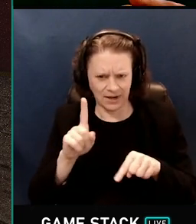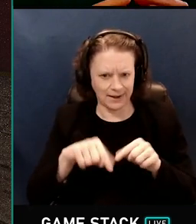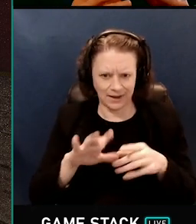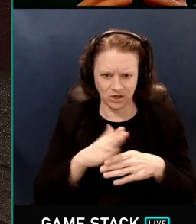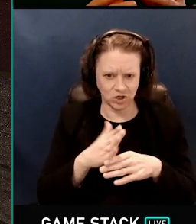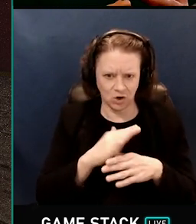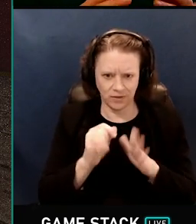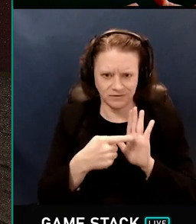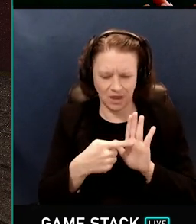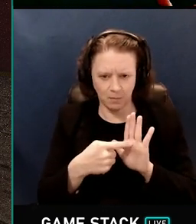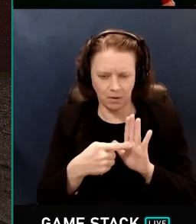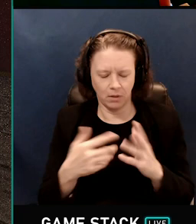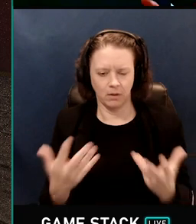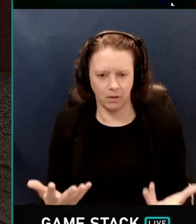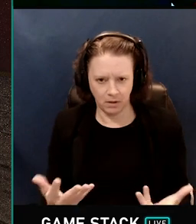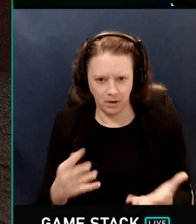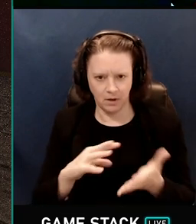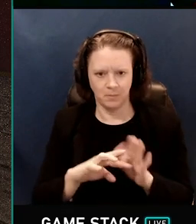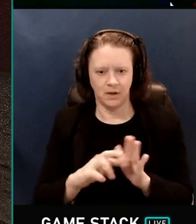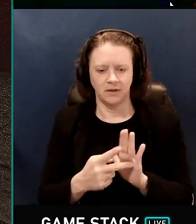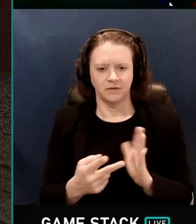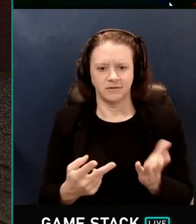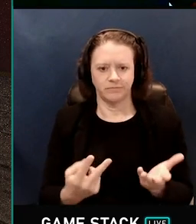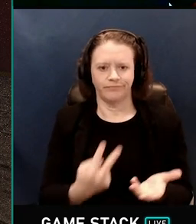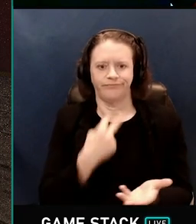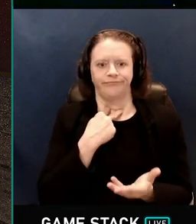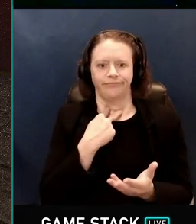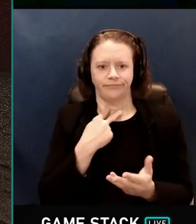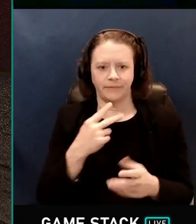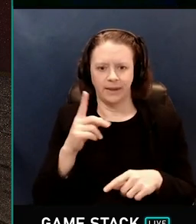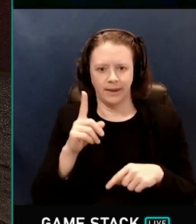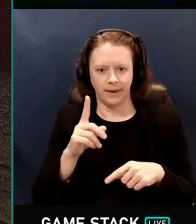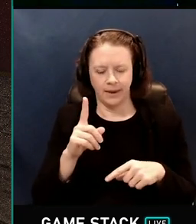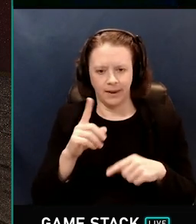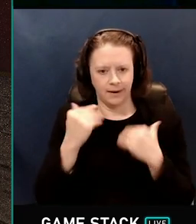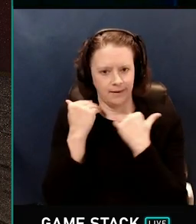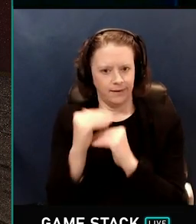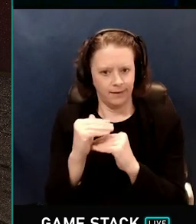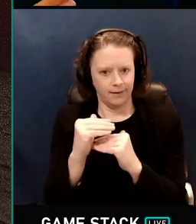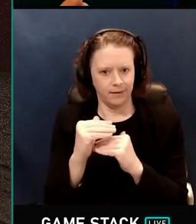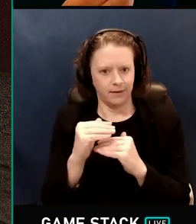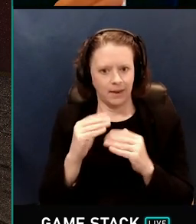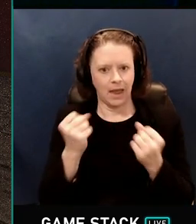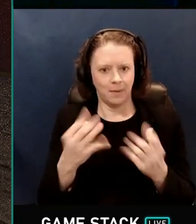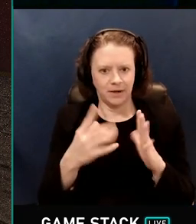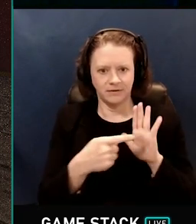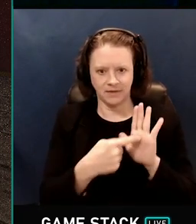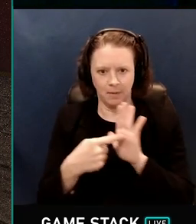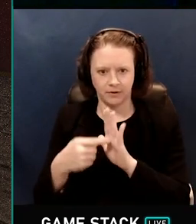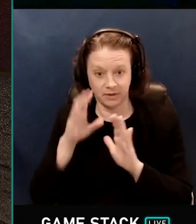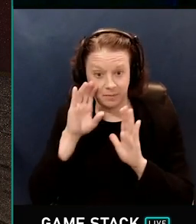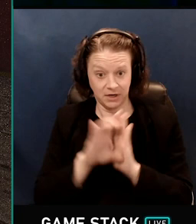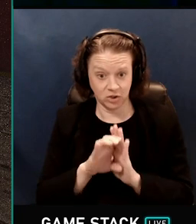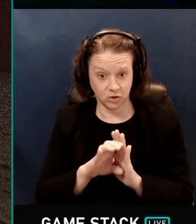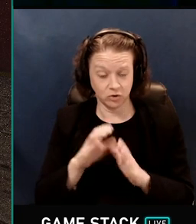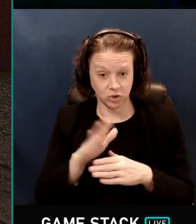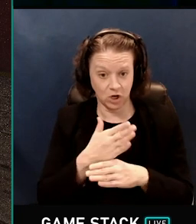And that would severely restrict how many samples, pixels can share, because the colors are changing all the